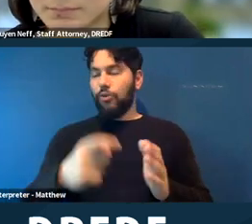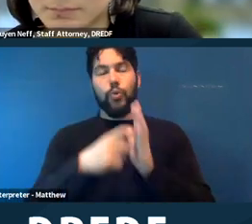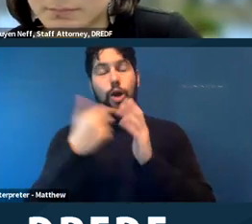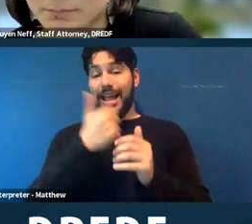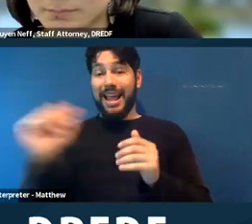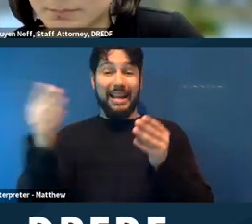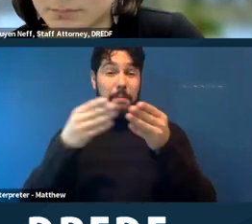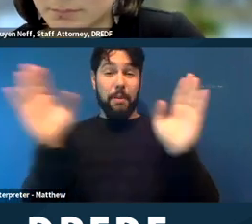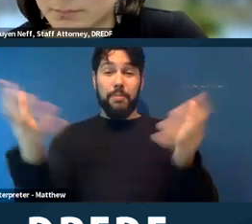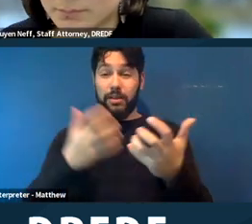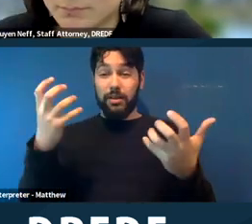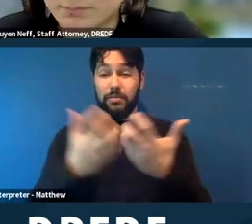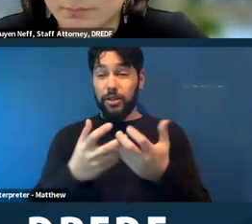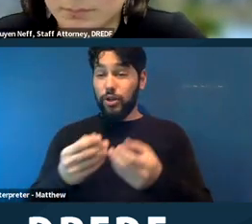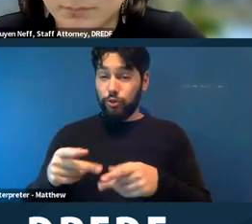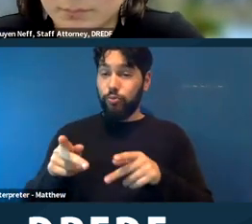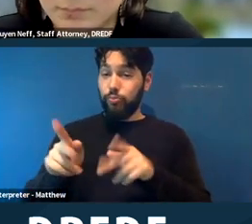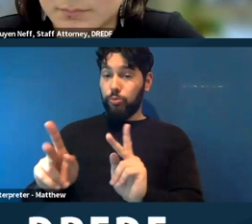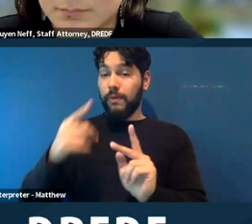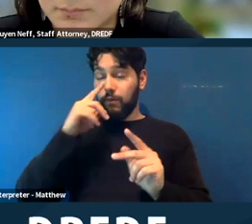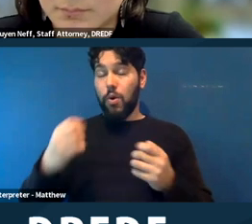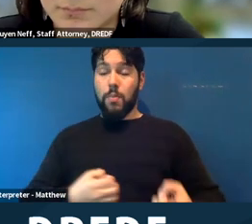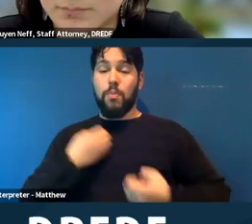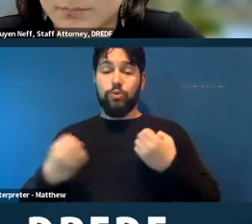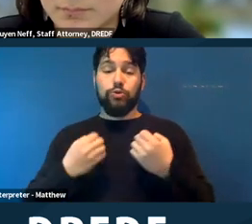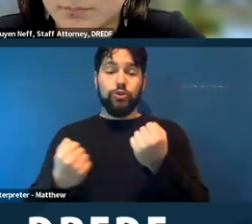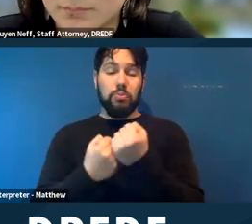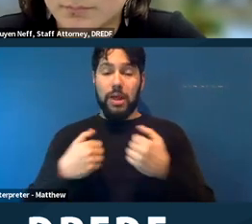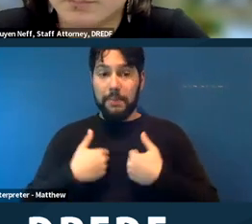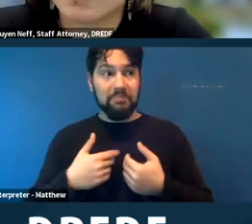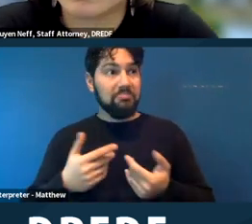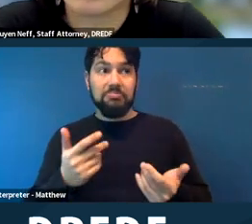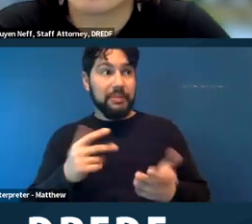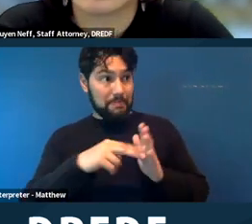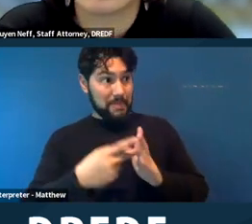to permit an emotional support animal. Doesn't mean you can't request it. And